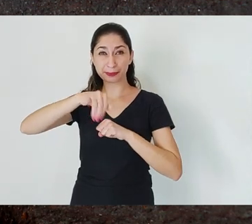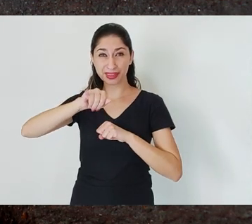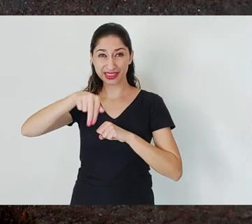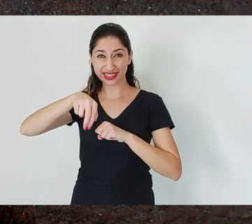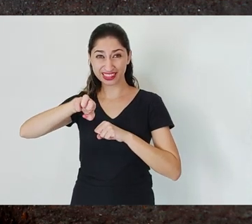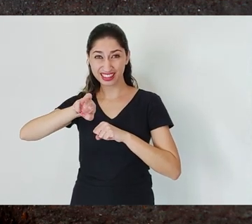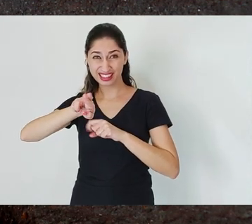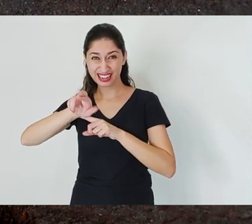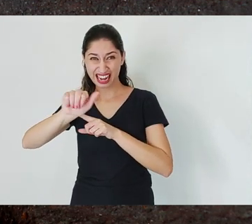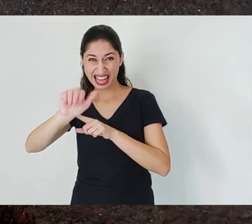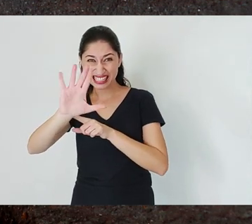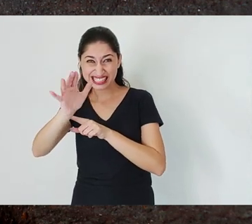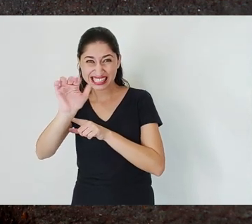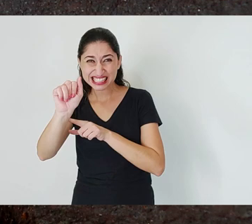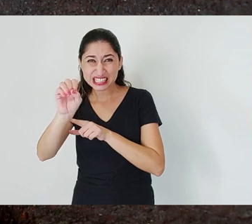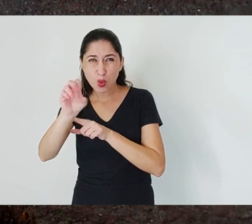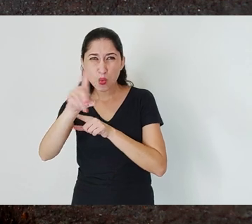there's nothing to see. If you look at the rear side,